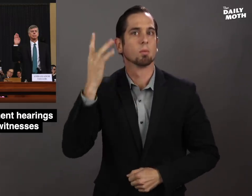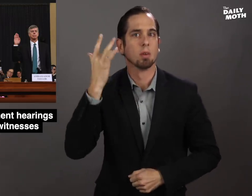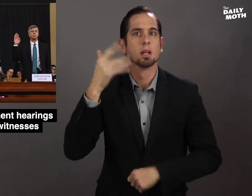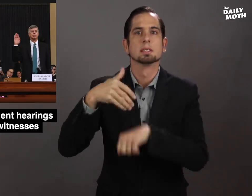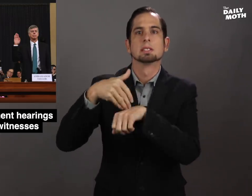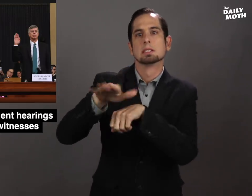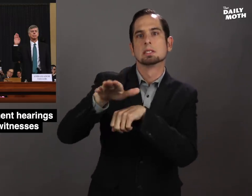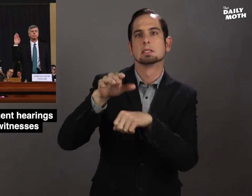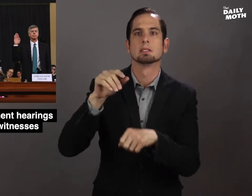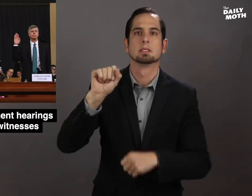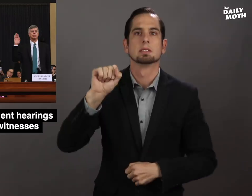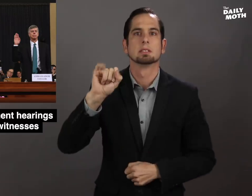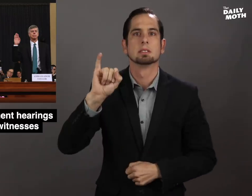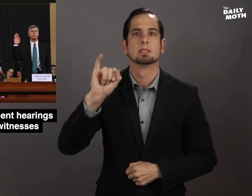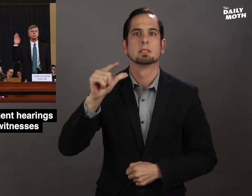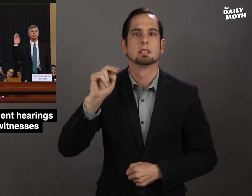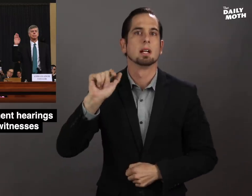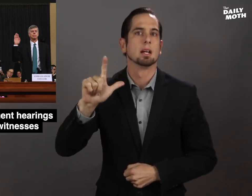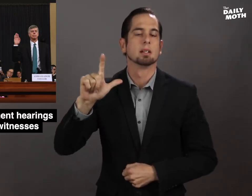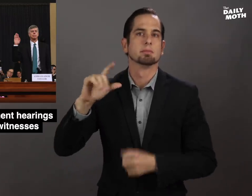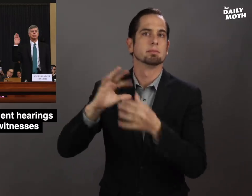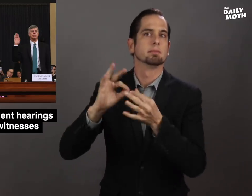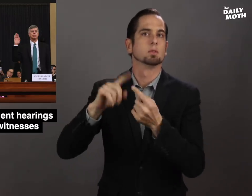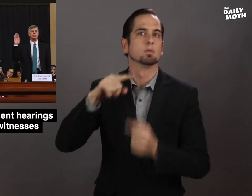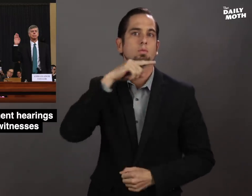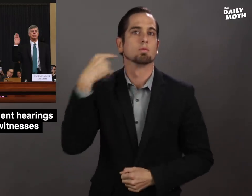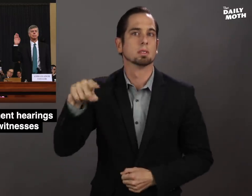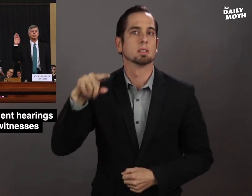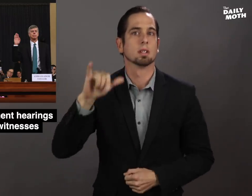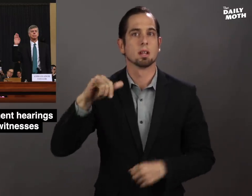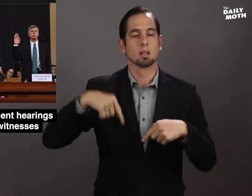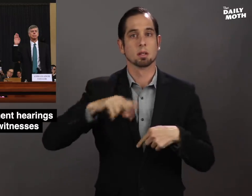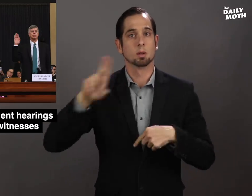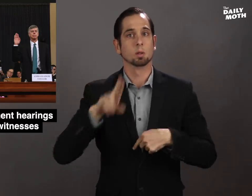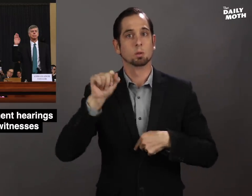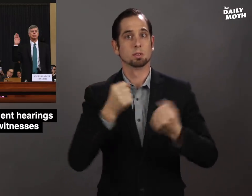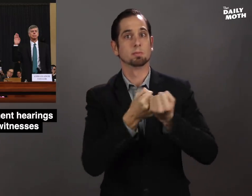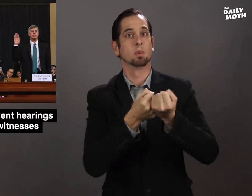because it sends a signal to Russia that U.S. support